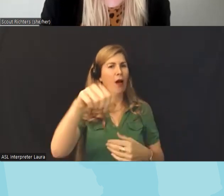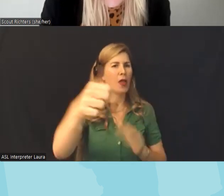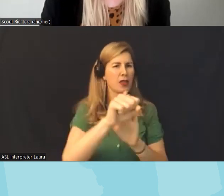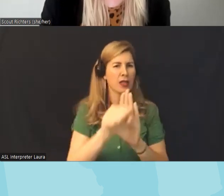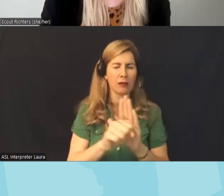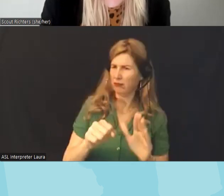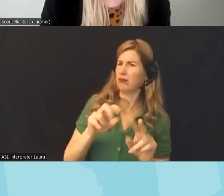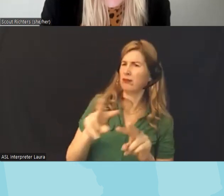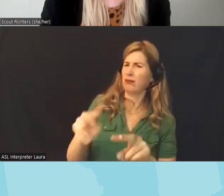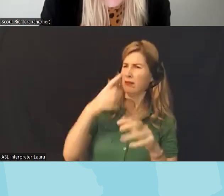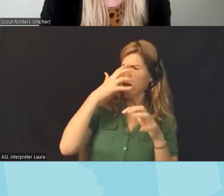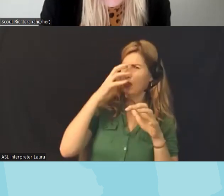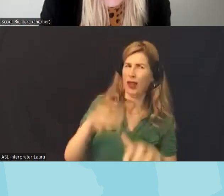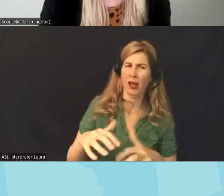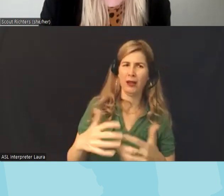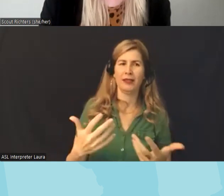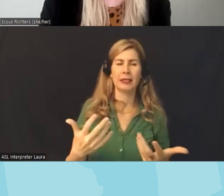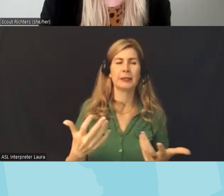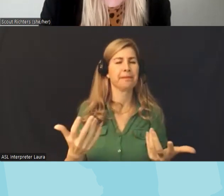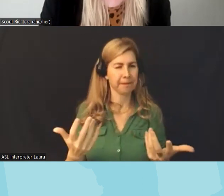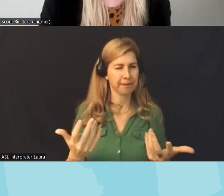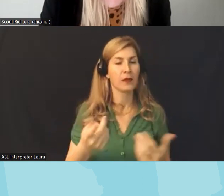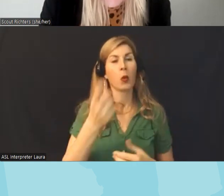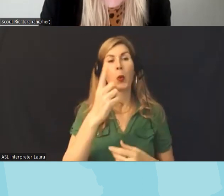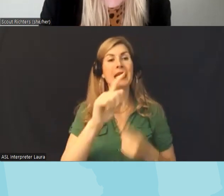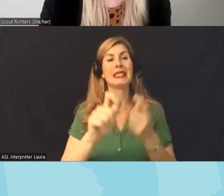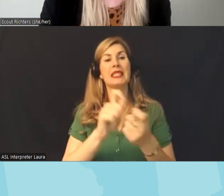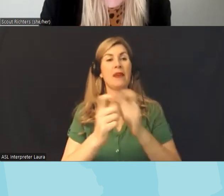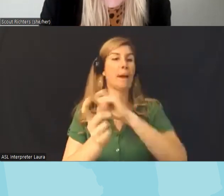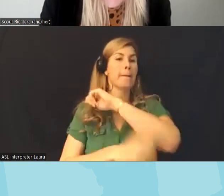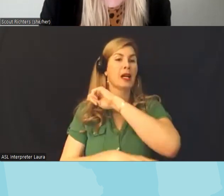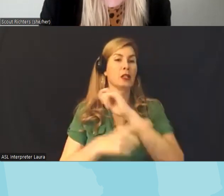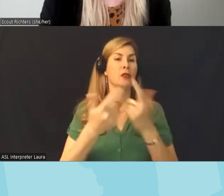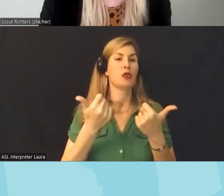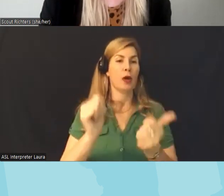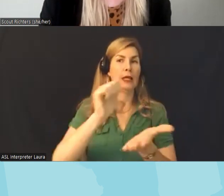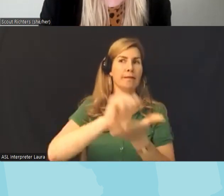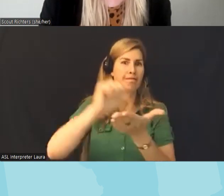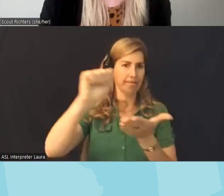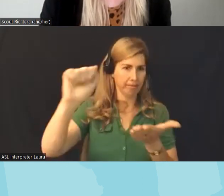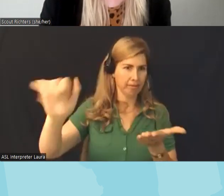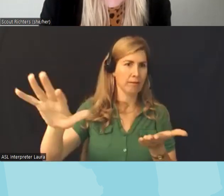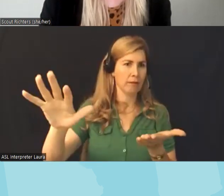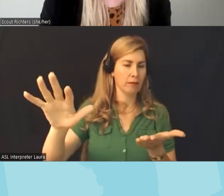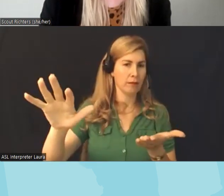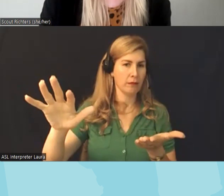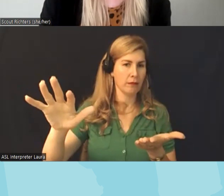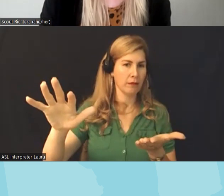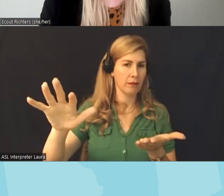what one of the specific punishments we're trying to eliminate um or uh or at least